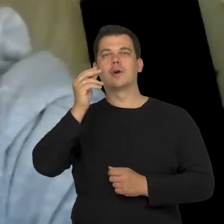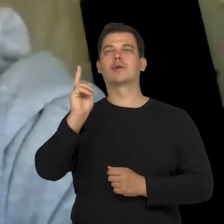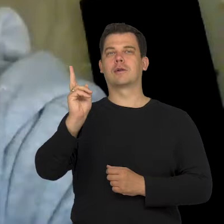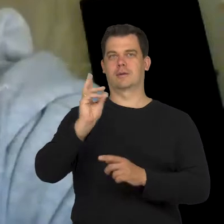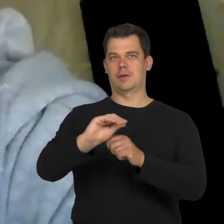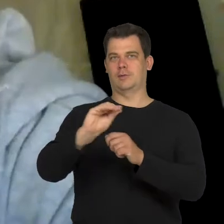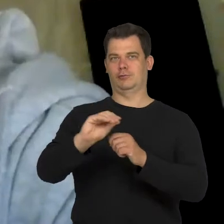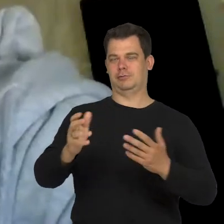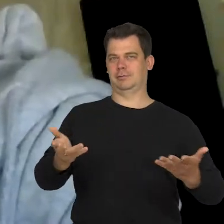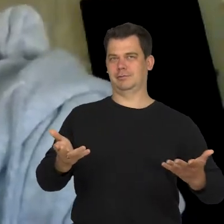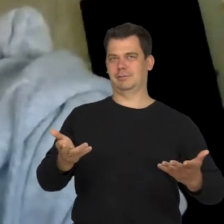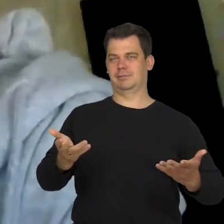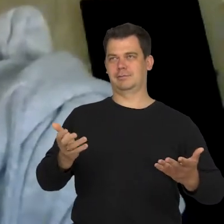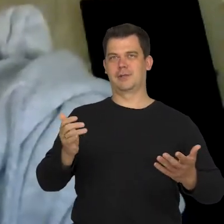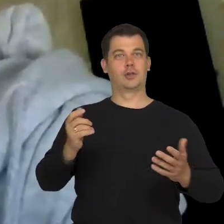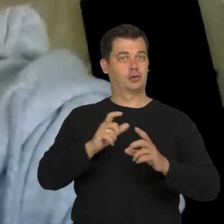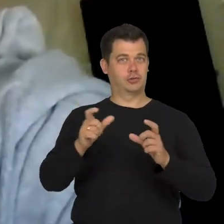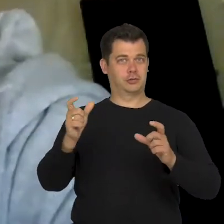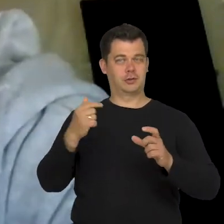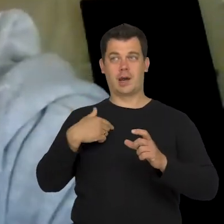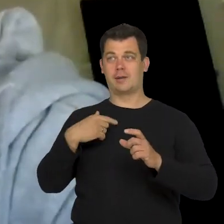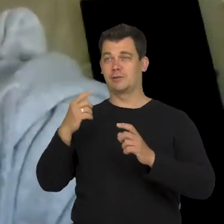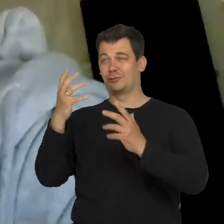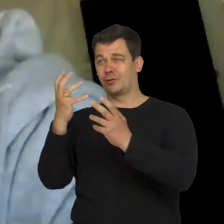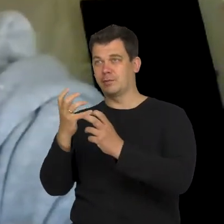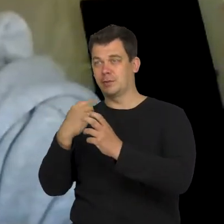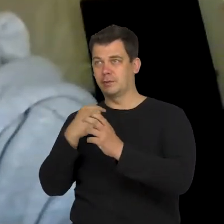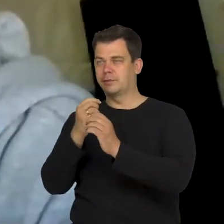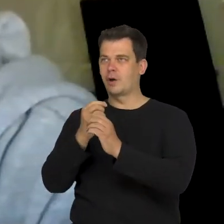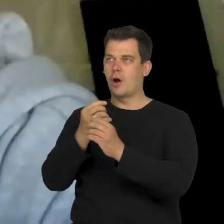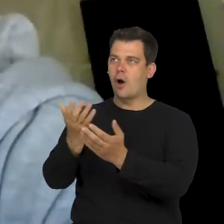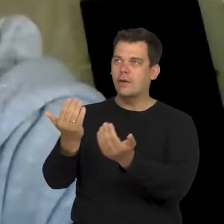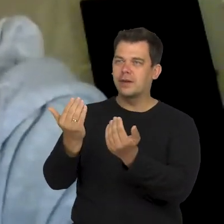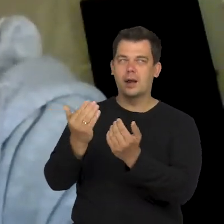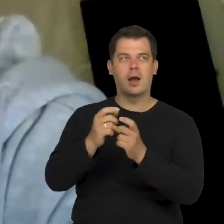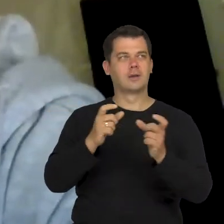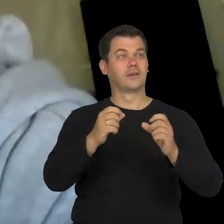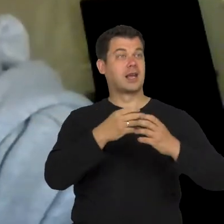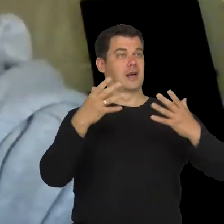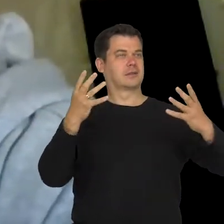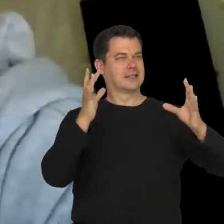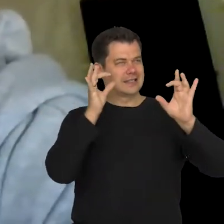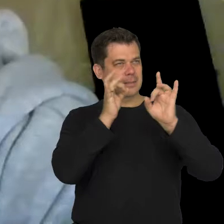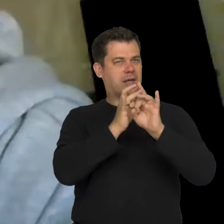But who is supposed to teach us? What does it mean? Because it reacts by itself, but what does it mean?